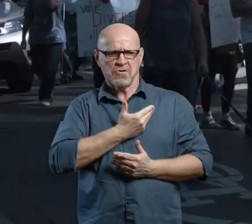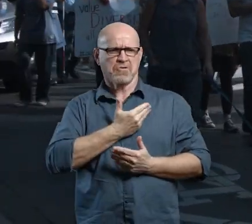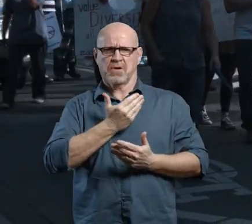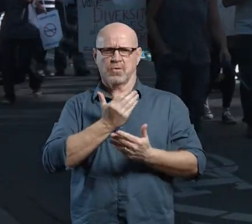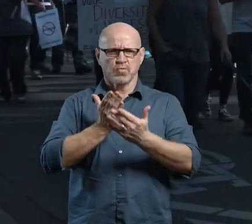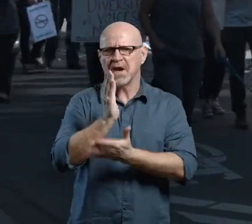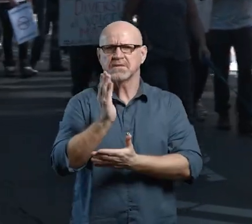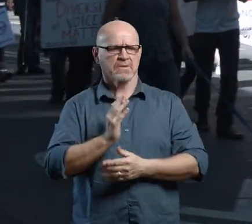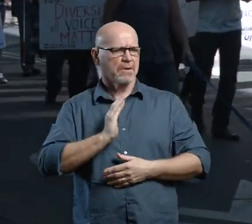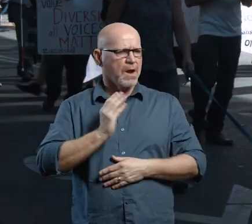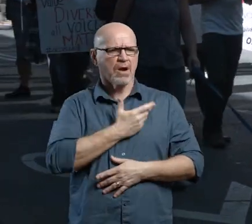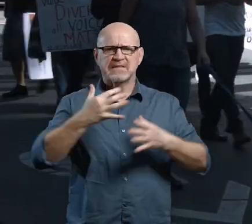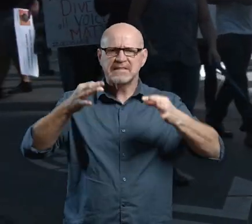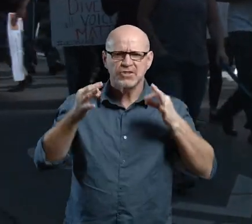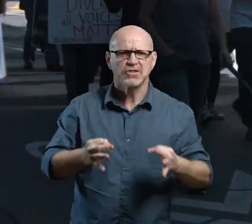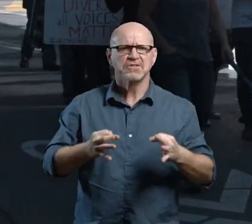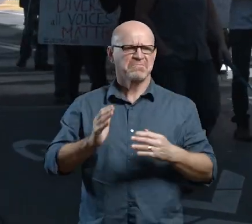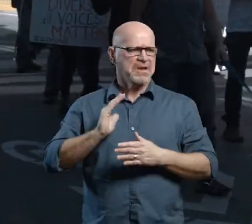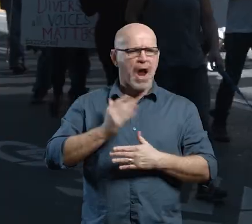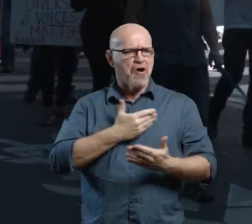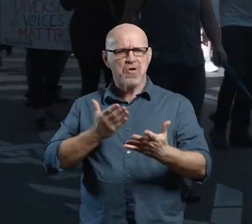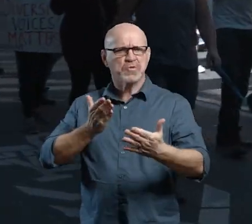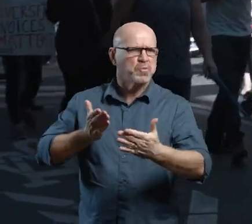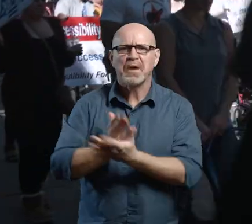He said? >>Whose voices? >>Our voices!